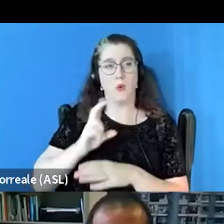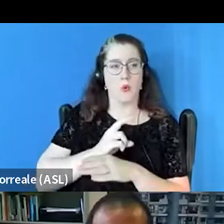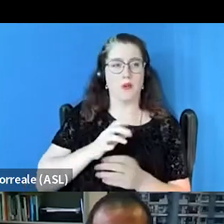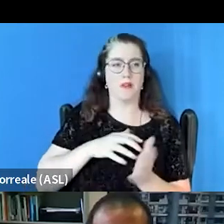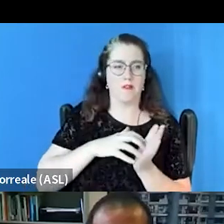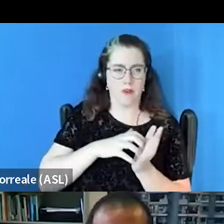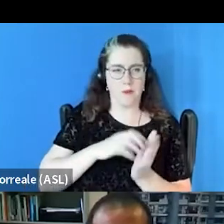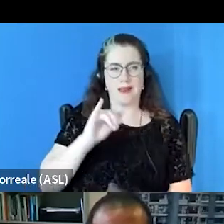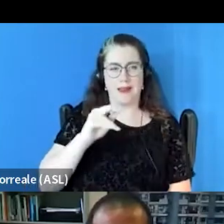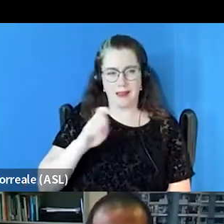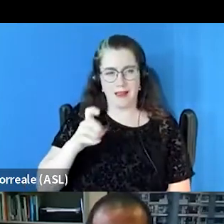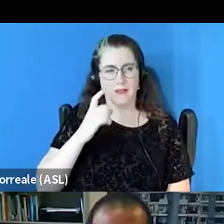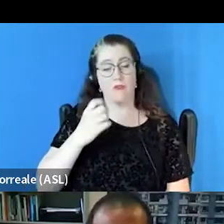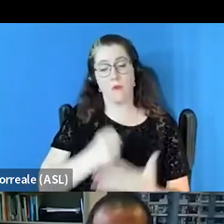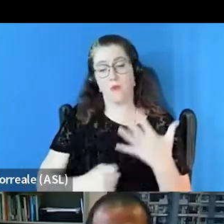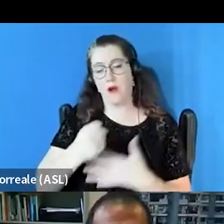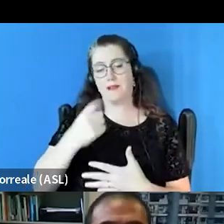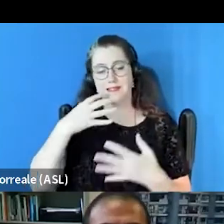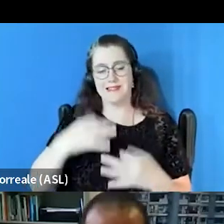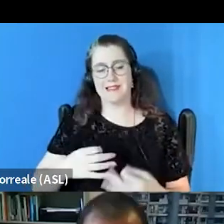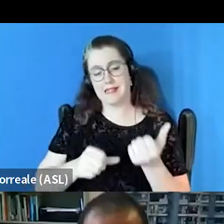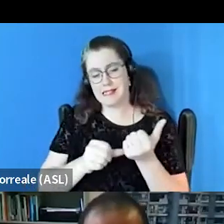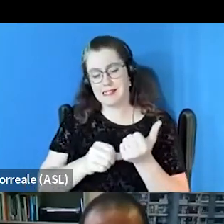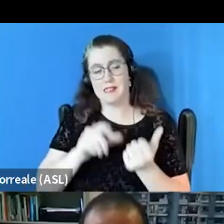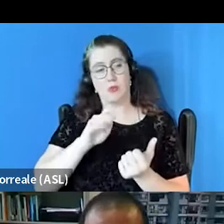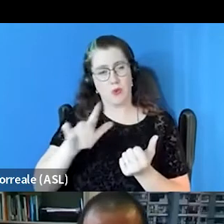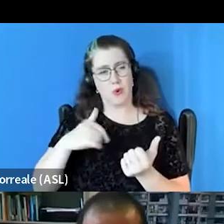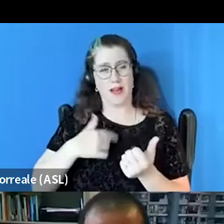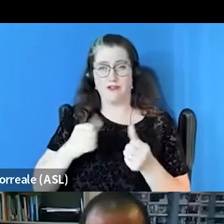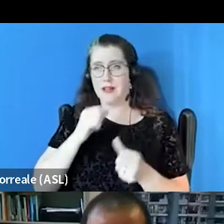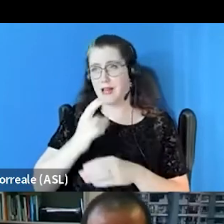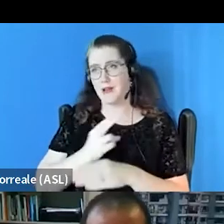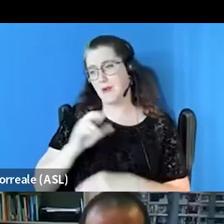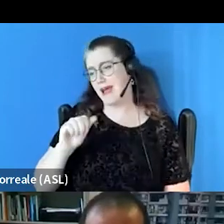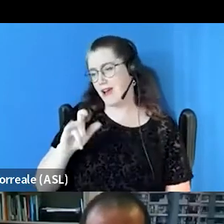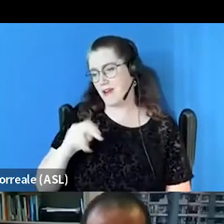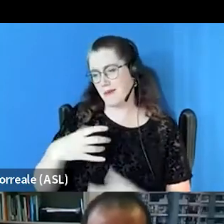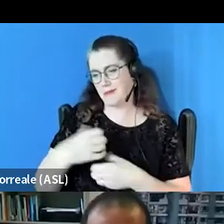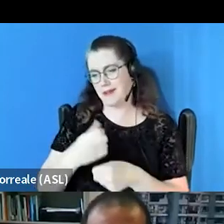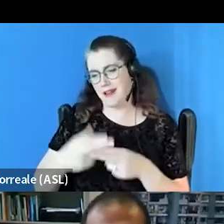the Service Prioritization Decision Assistance Tool. I tried not to use acronyms, we call it the VISPDAT,